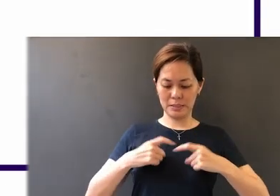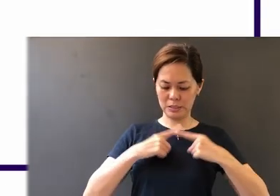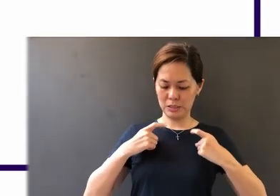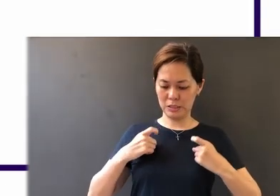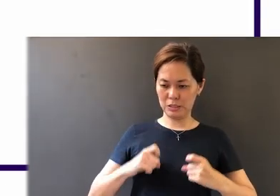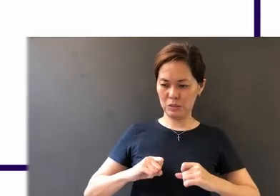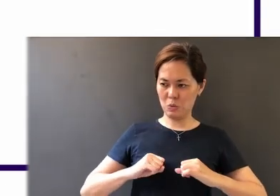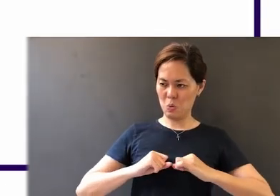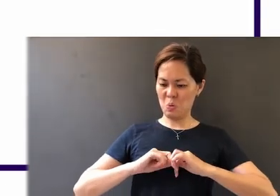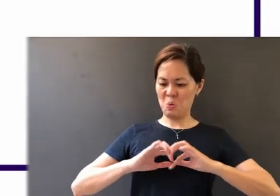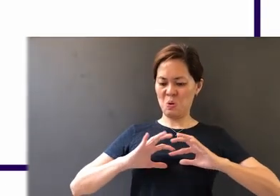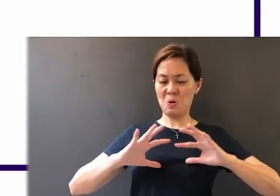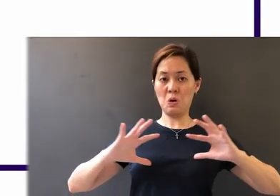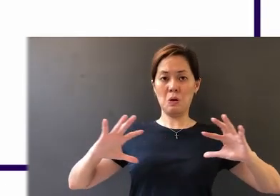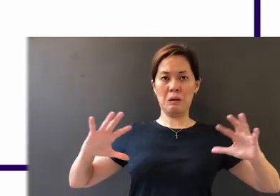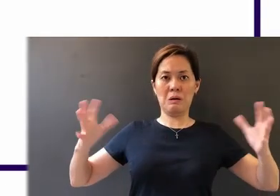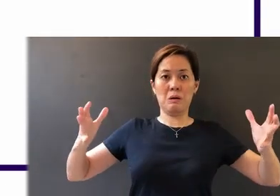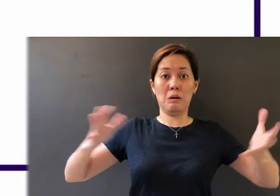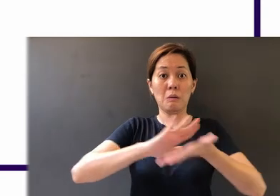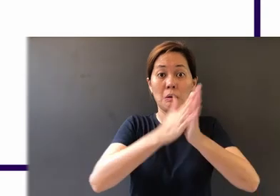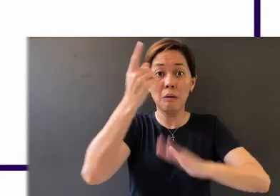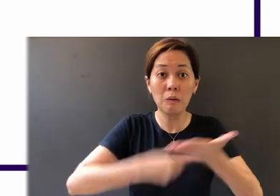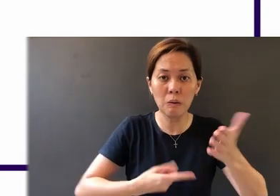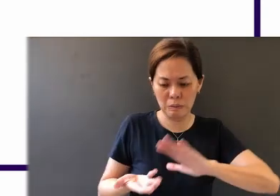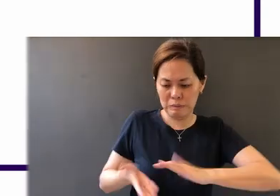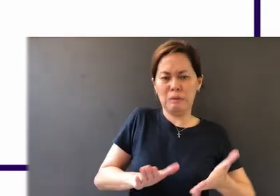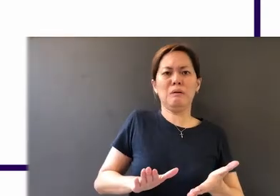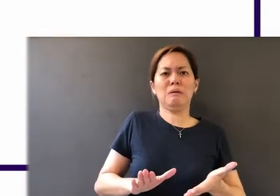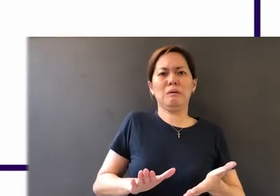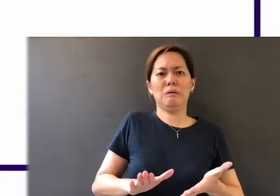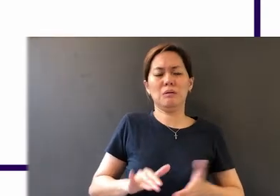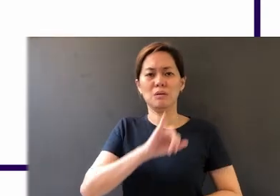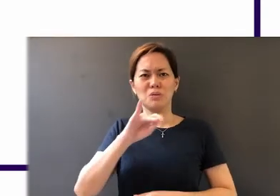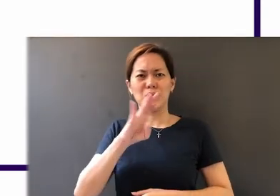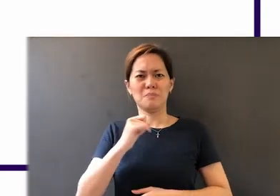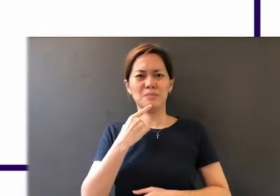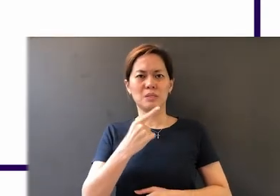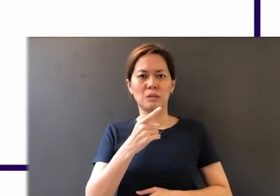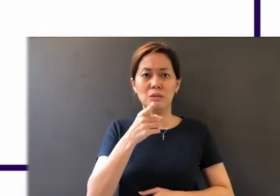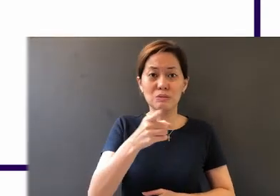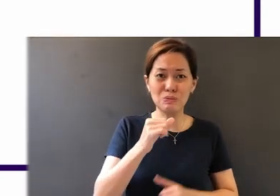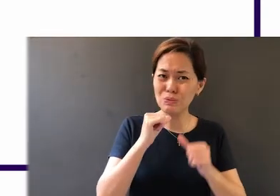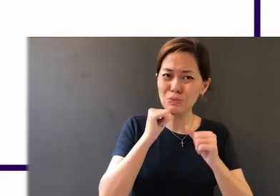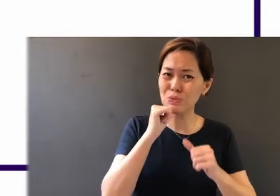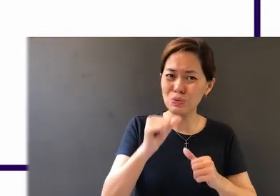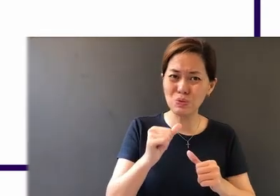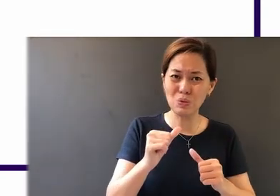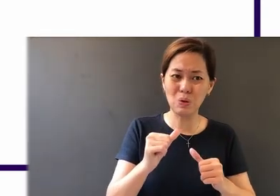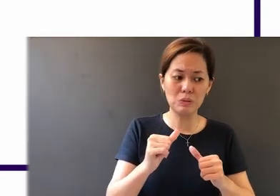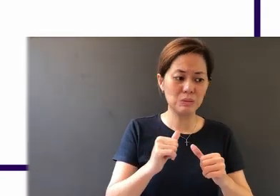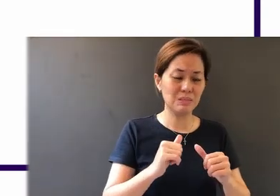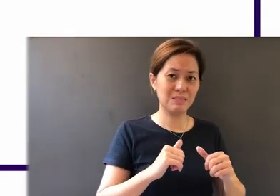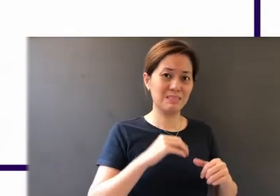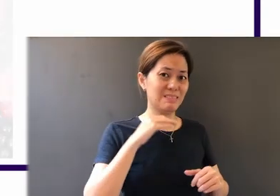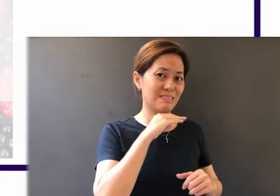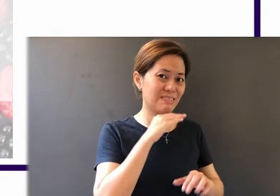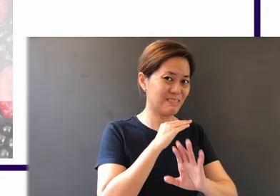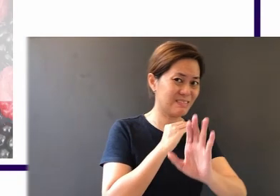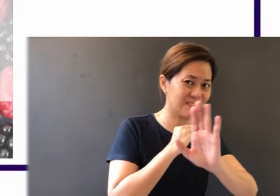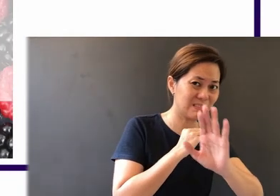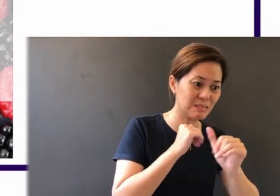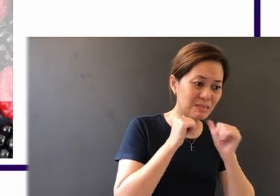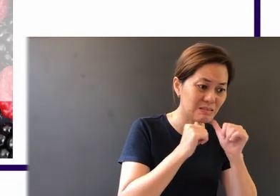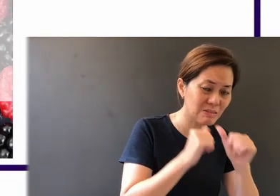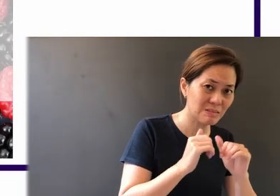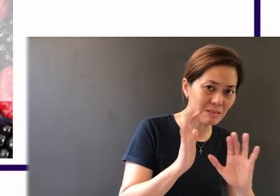brings forth death." So James says, "Do not be deceived, my beloved brethren.